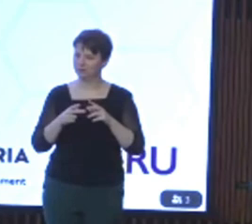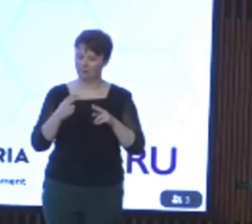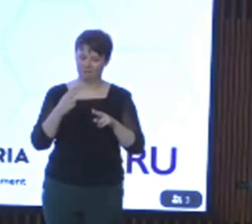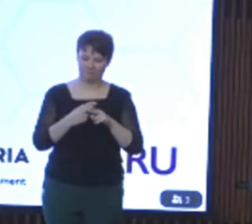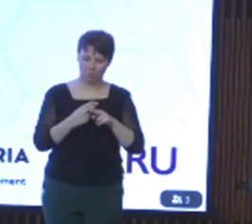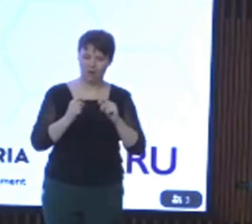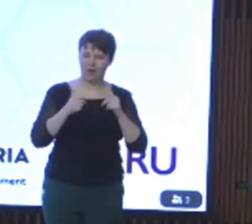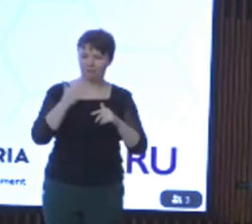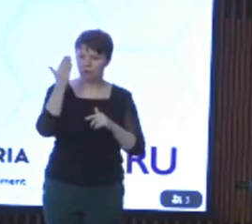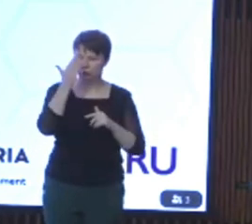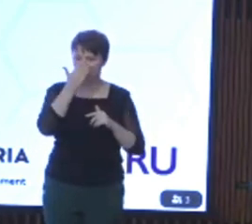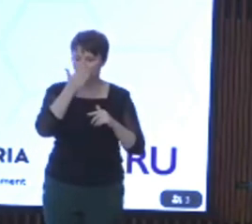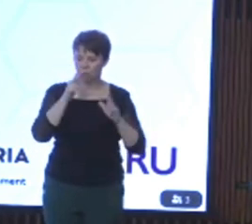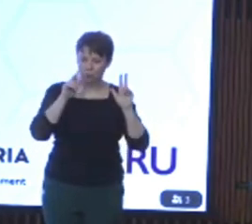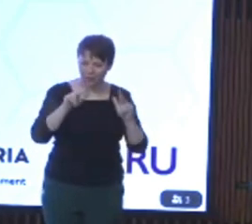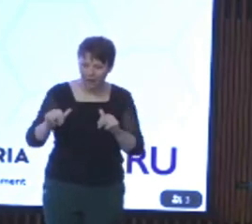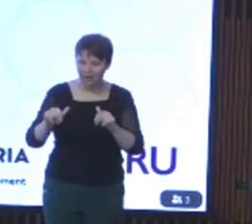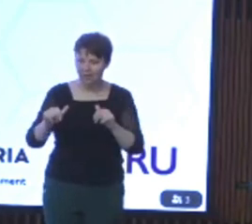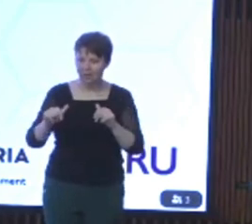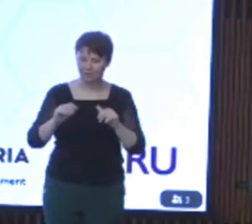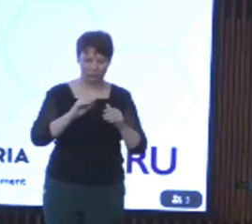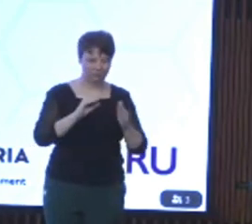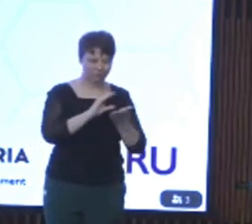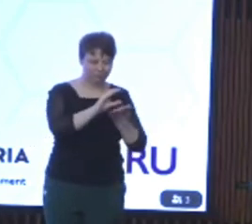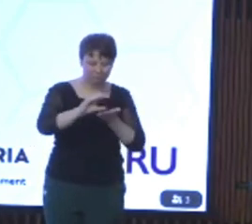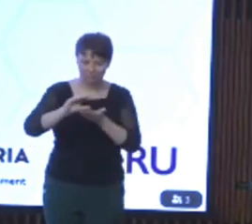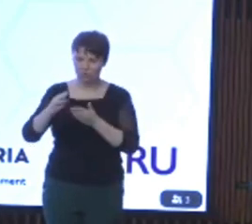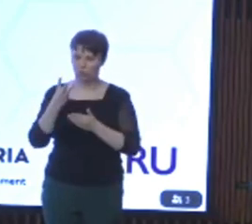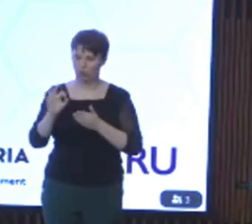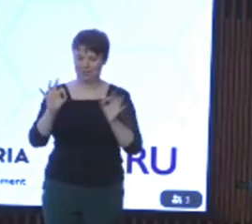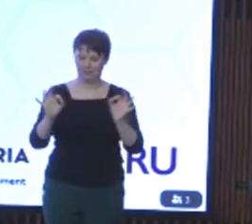hours CARE program to 30 specialist schools, and the students with disabilities transport program